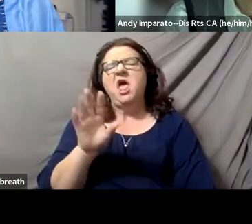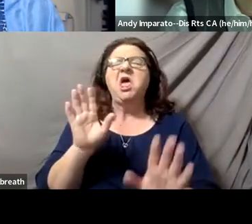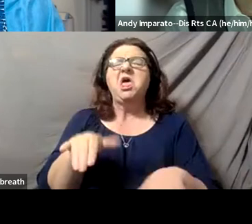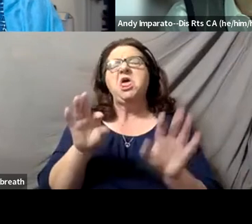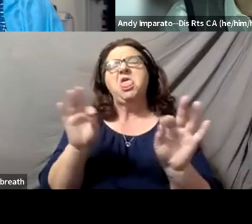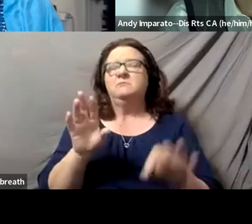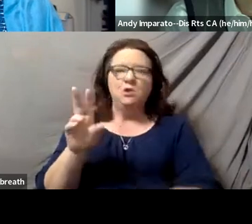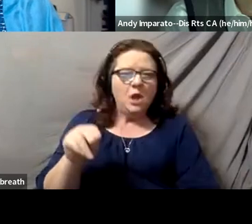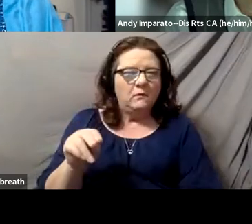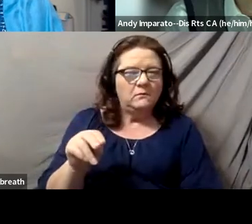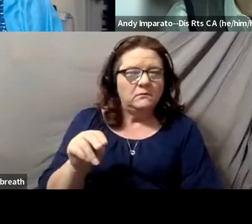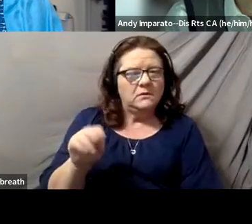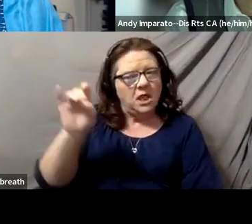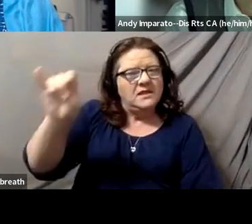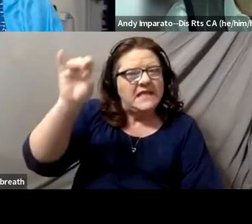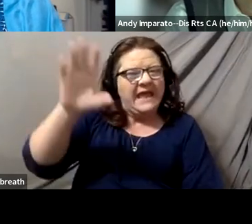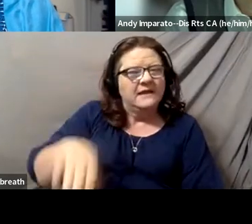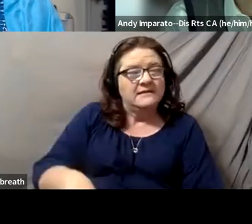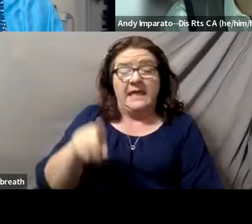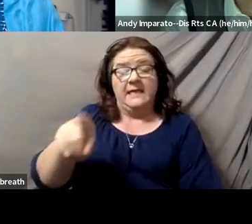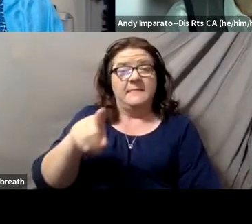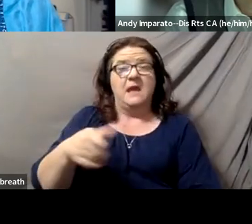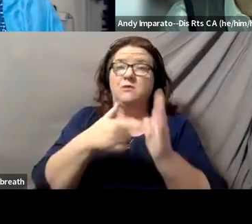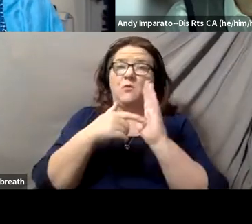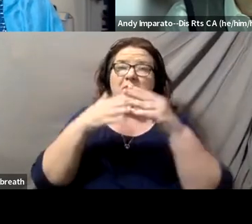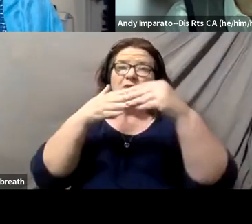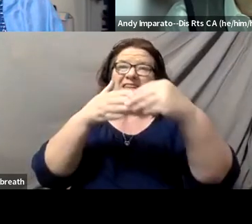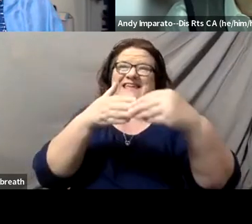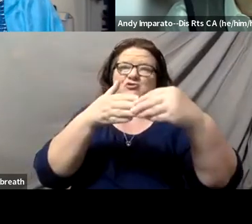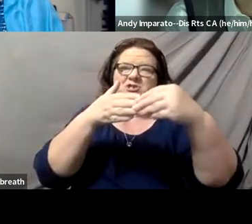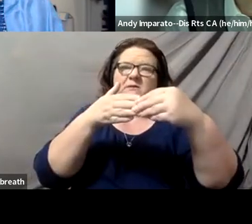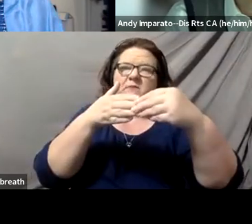So for me, it's leadership and it's leadership across the board.